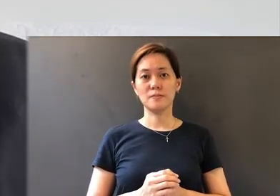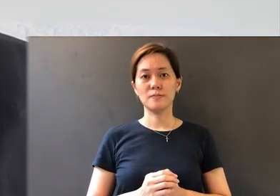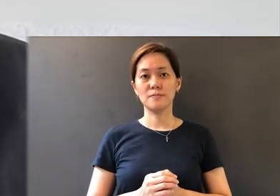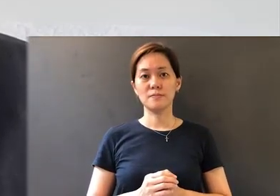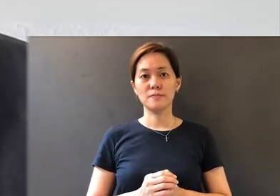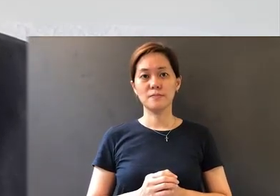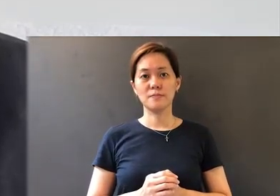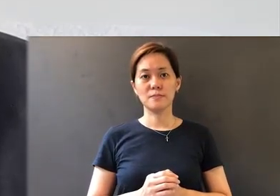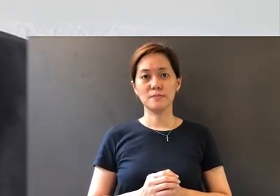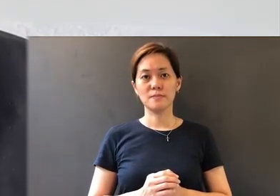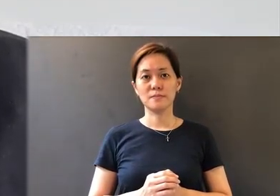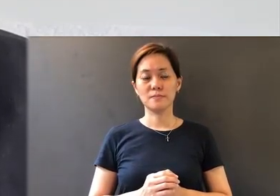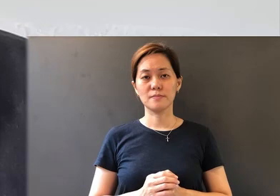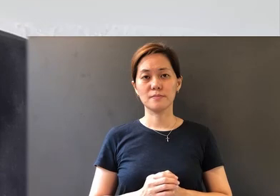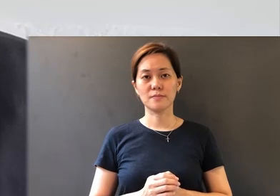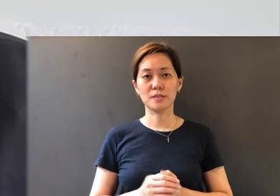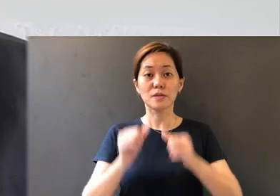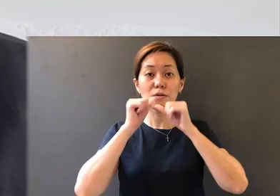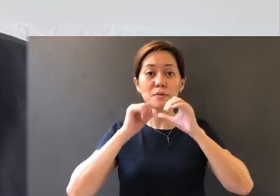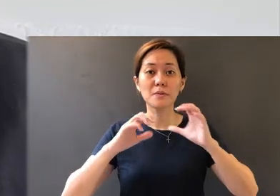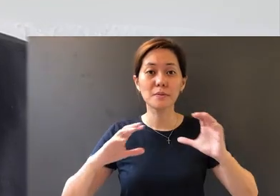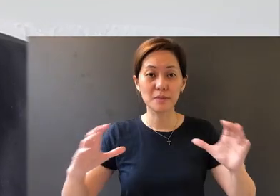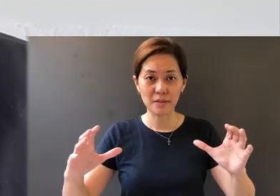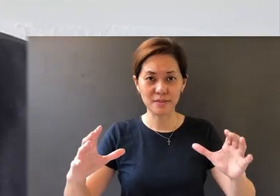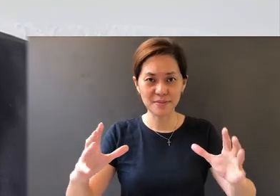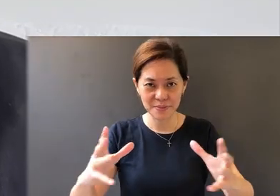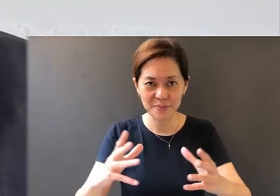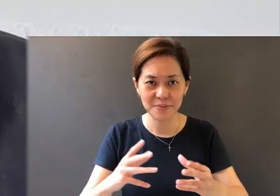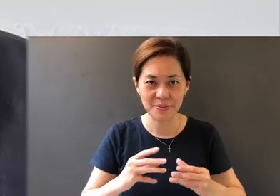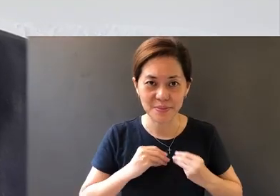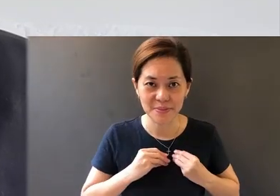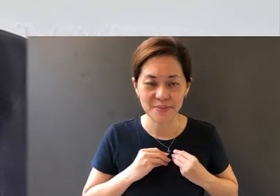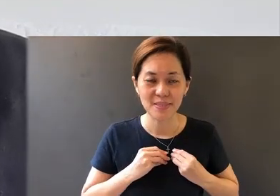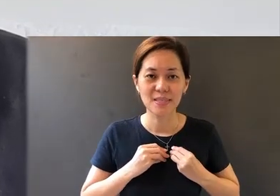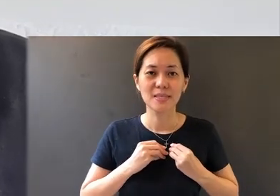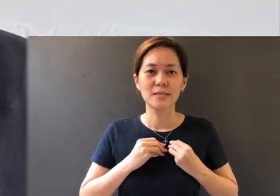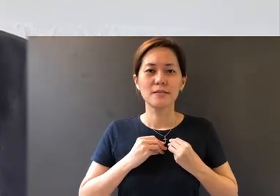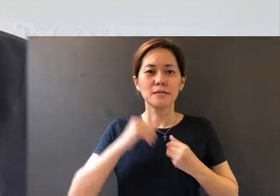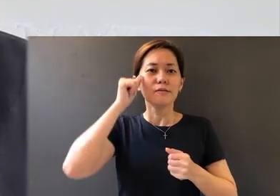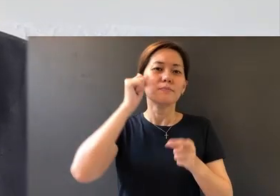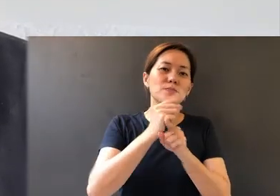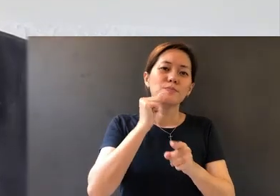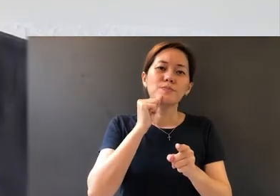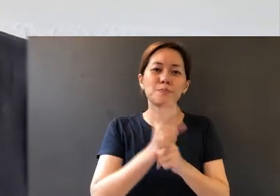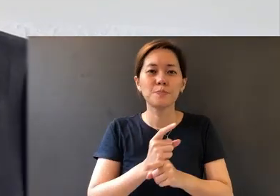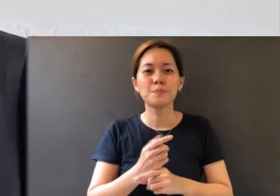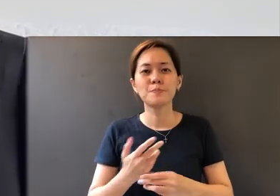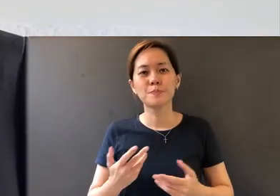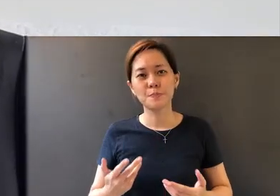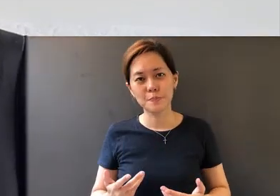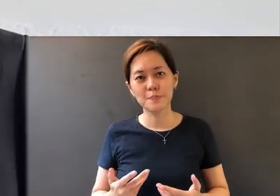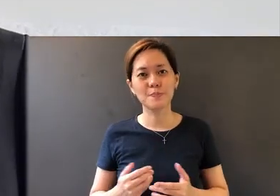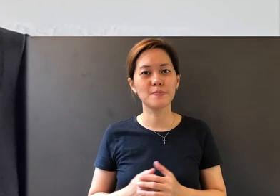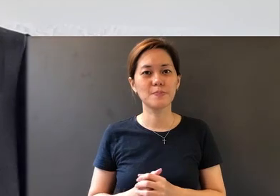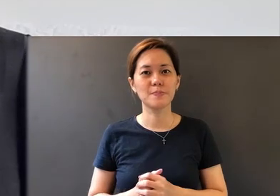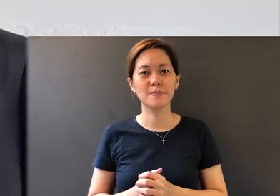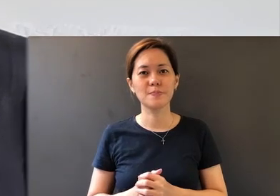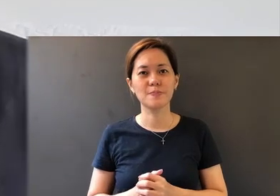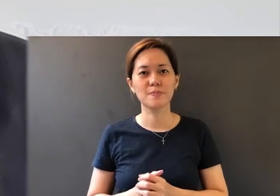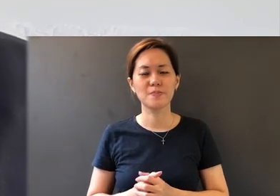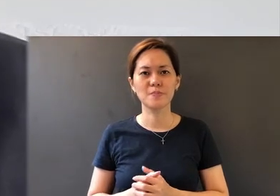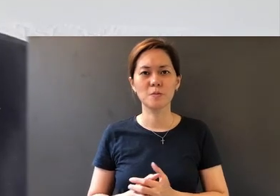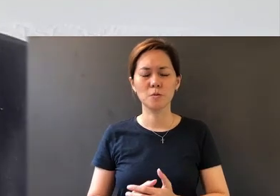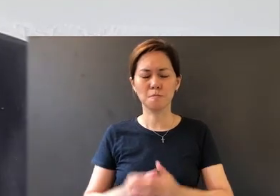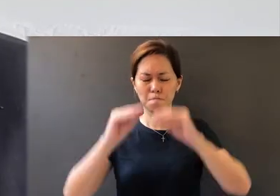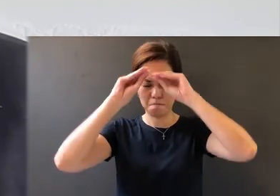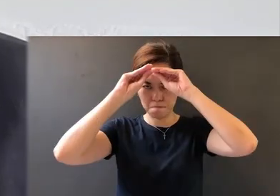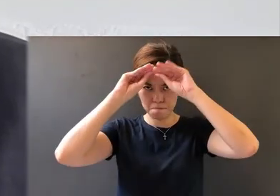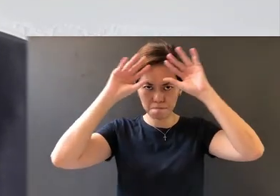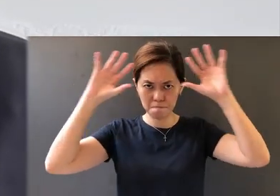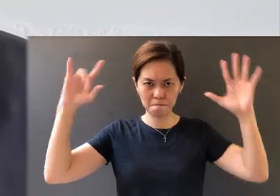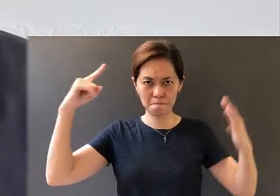Receive the blessing of the Lord: Brothers and sisters, be sober-minded;